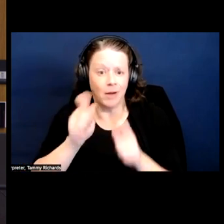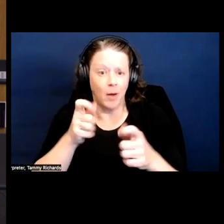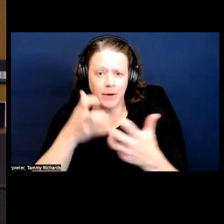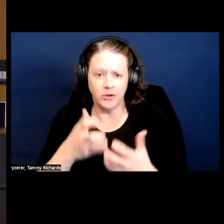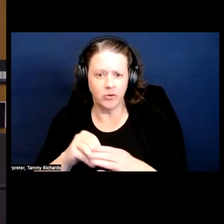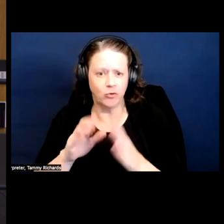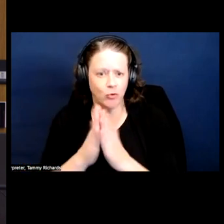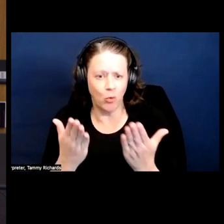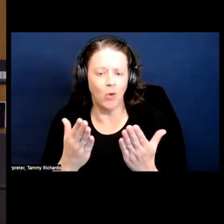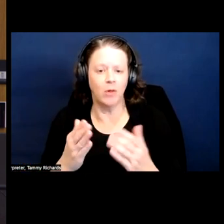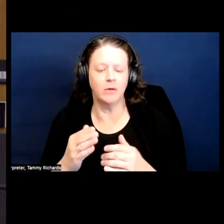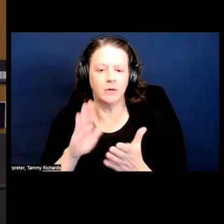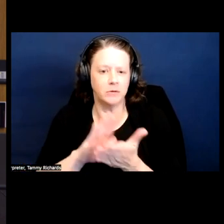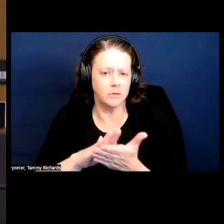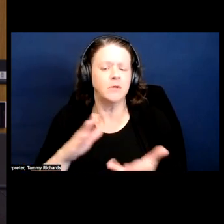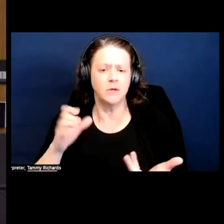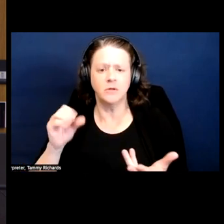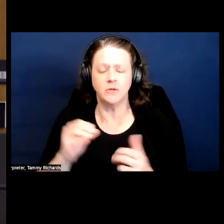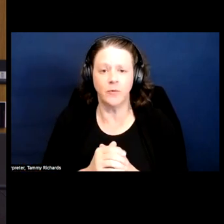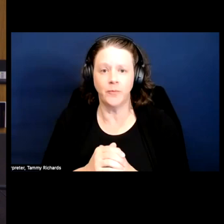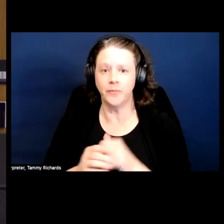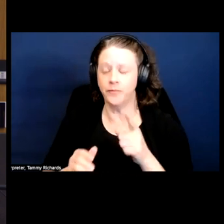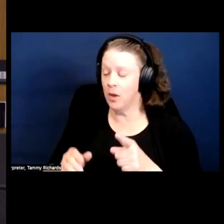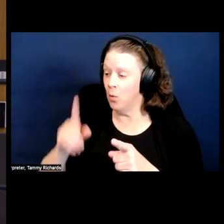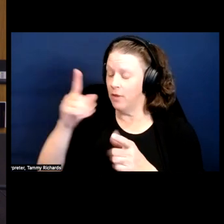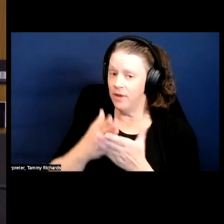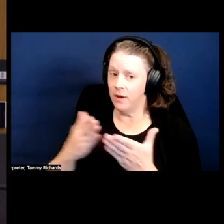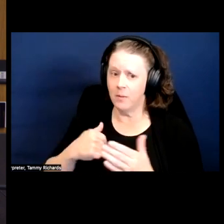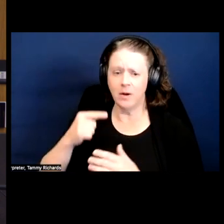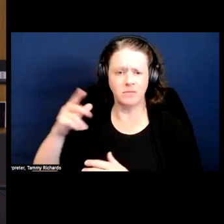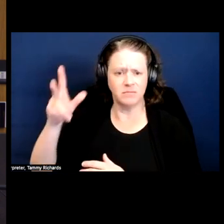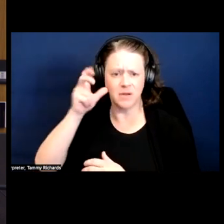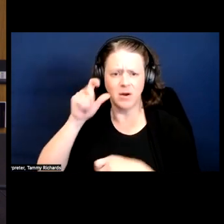So one thing I'm hearing that is that organizing around a progressive